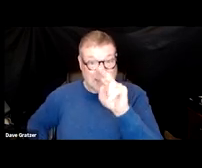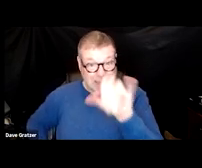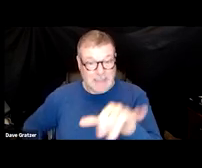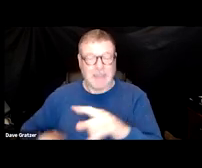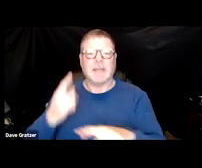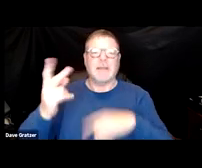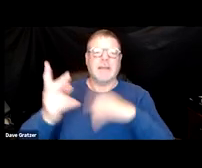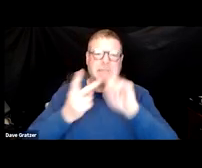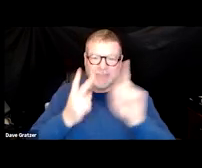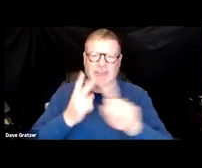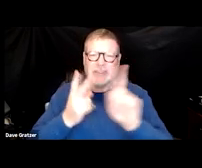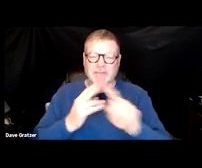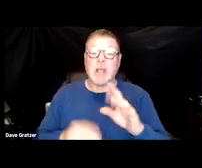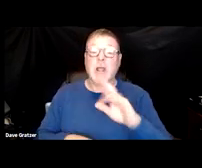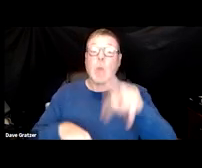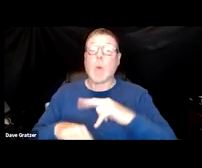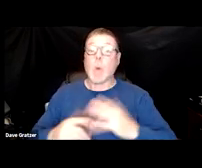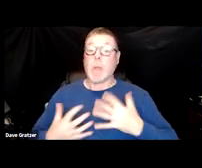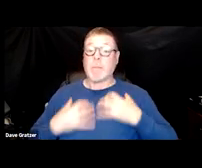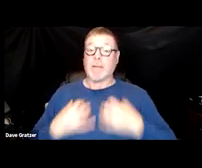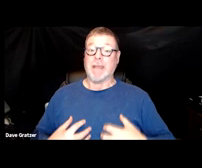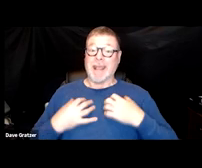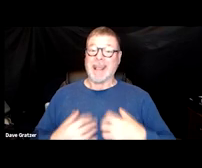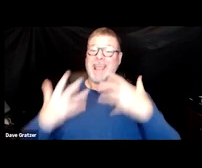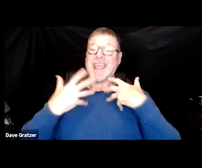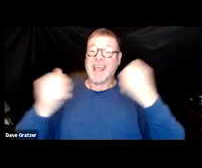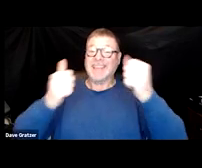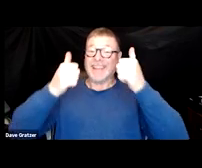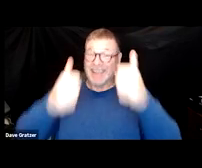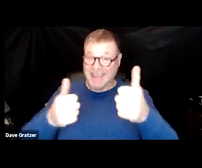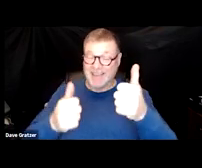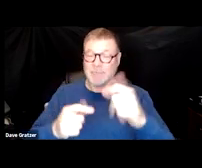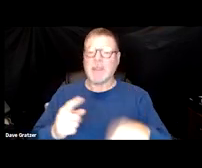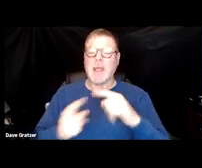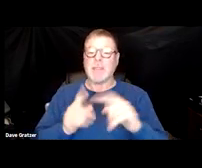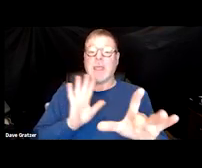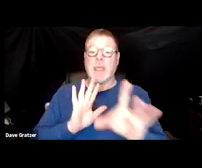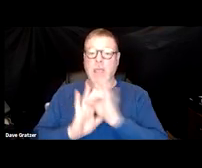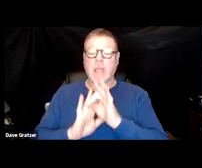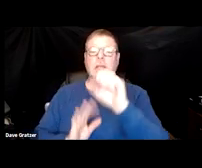that showed you normal lungs that looked nice and healthy and a contracted, scarred-up lung